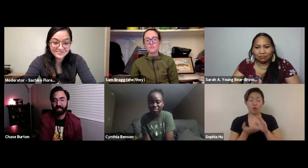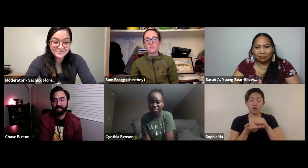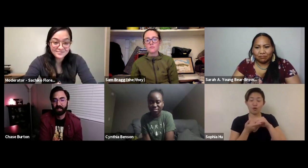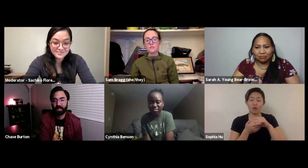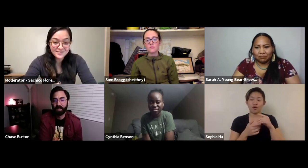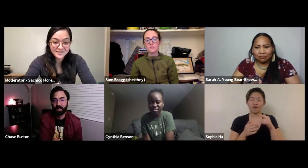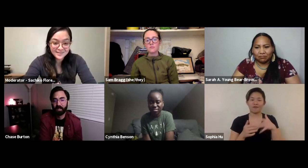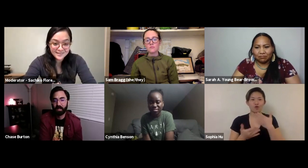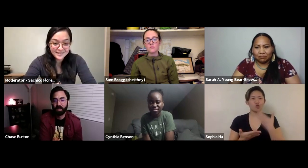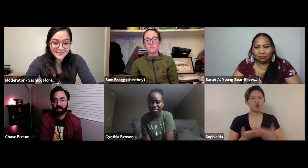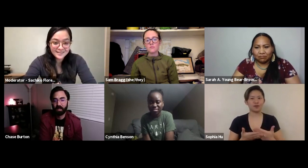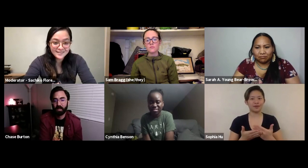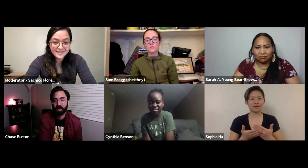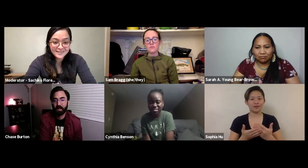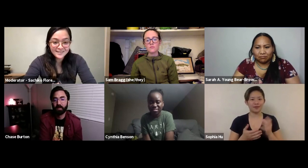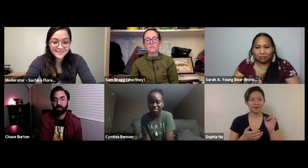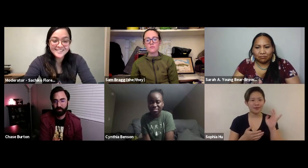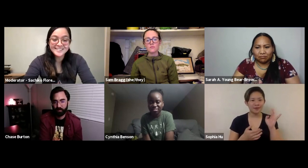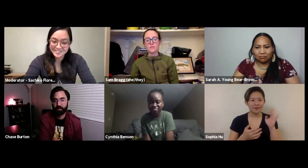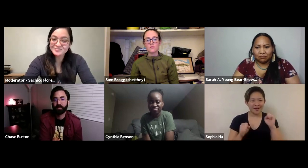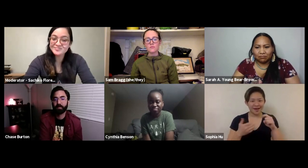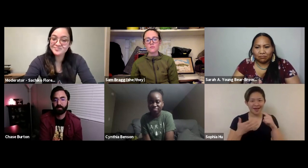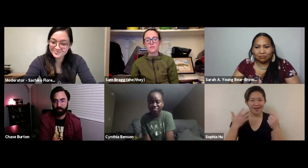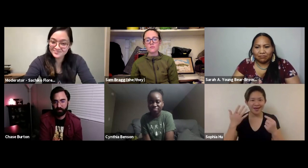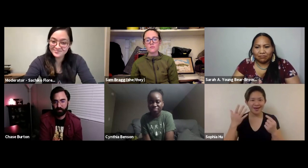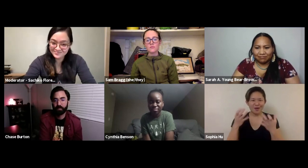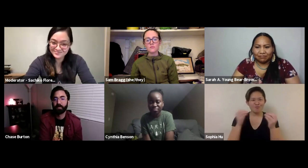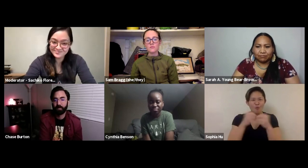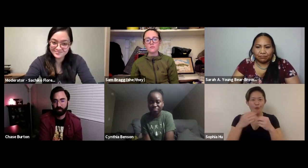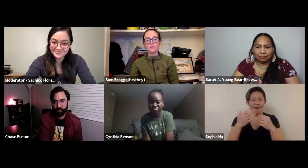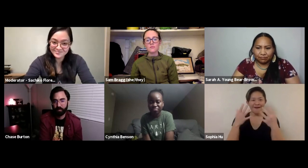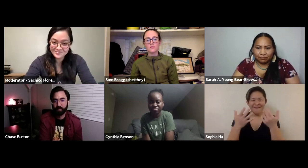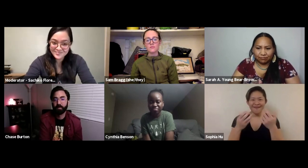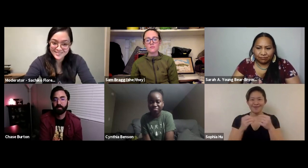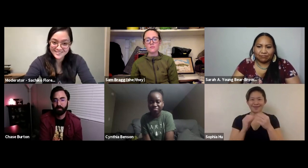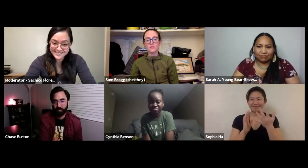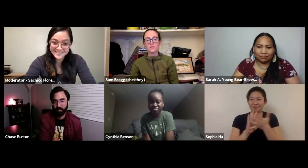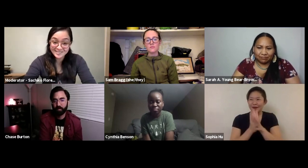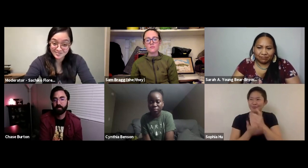bit more about starting small and then feeling good about what you learned. It feels good